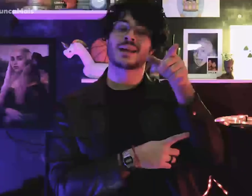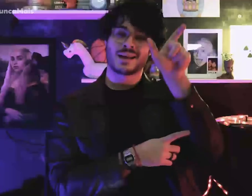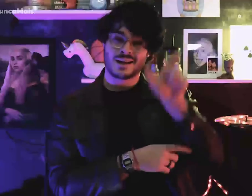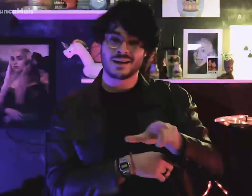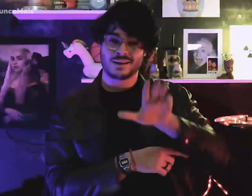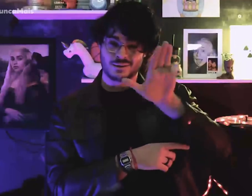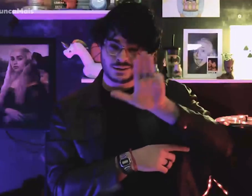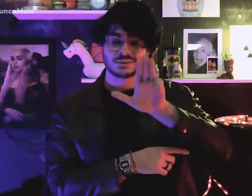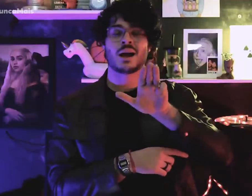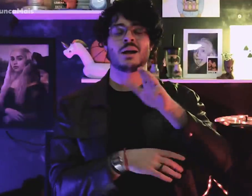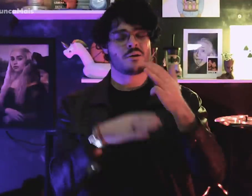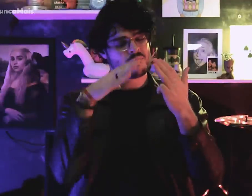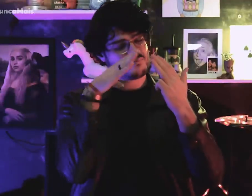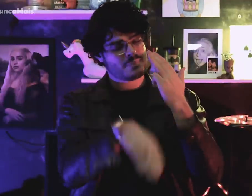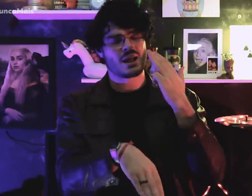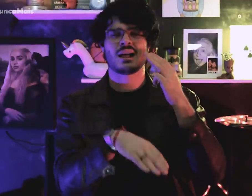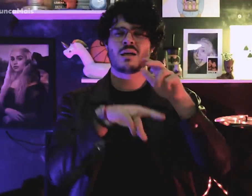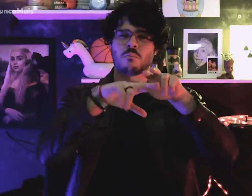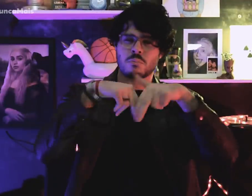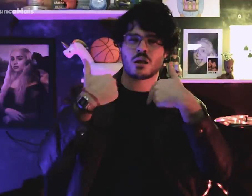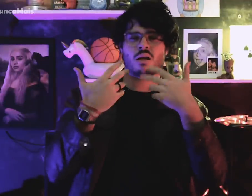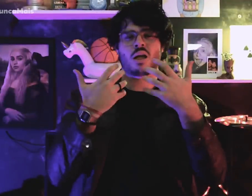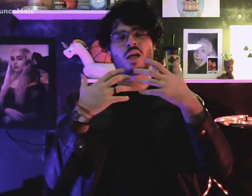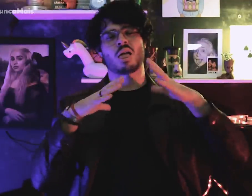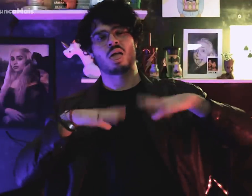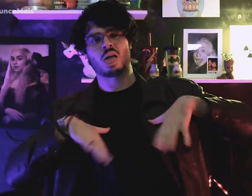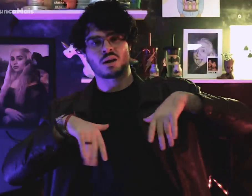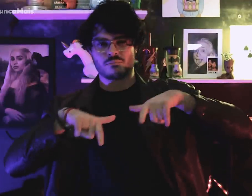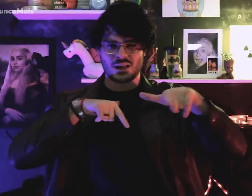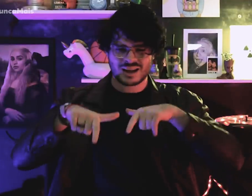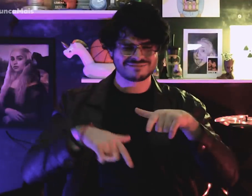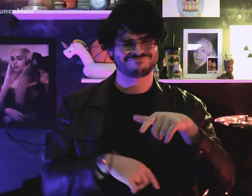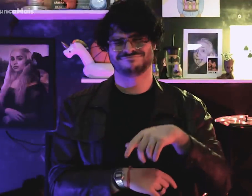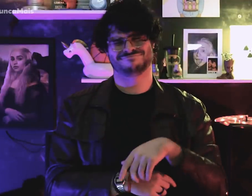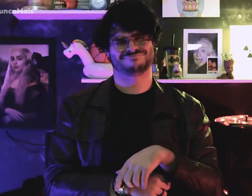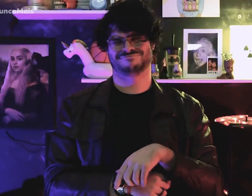But Lula did not cut his finger just not to work anymore,